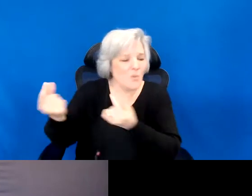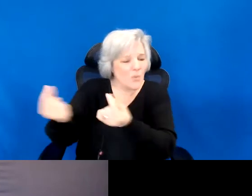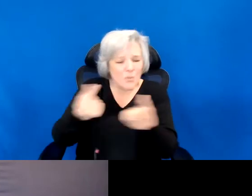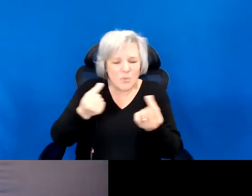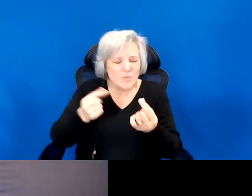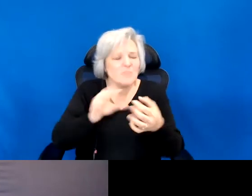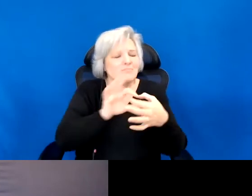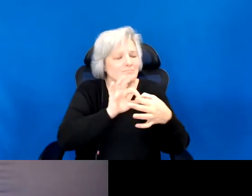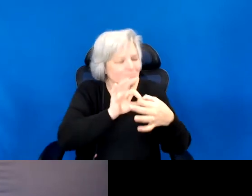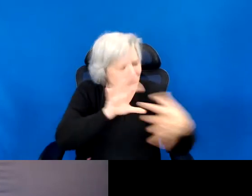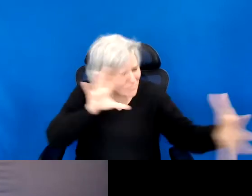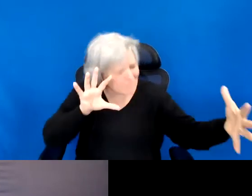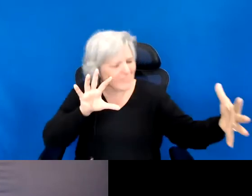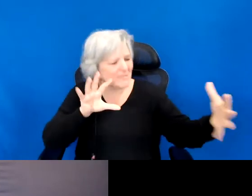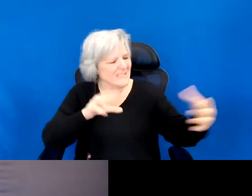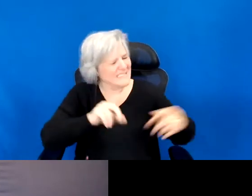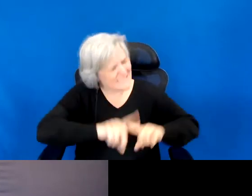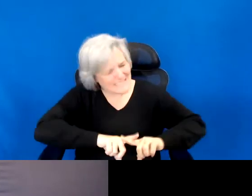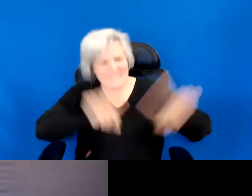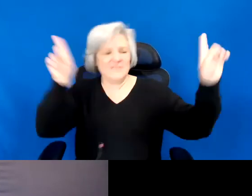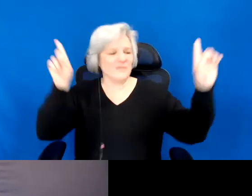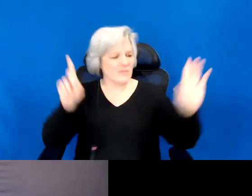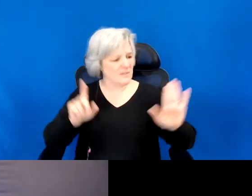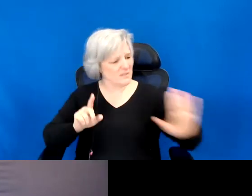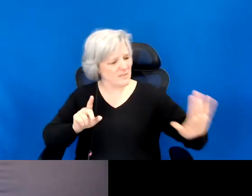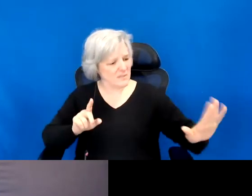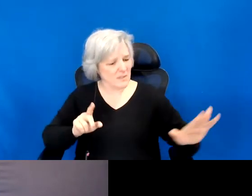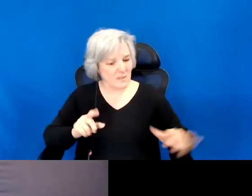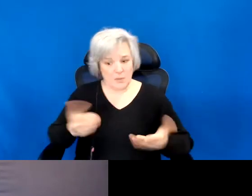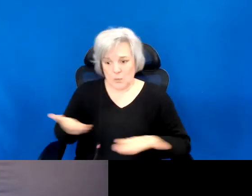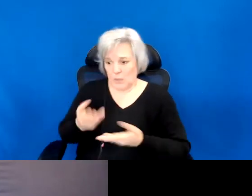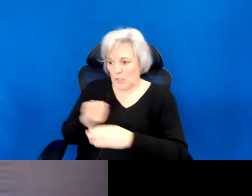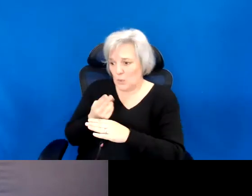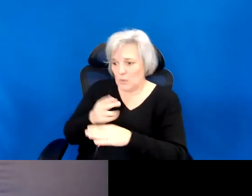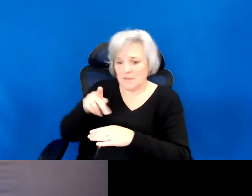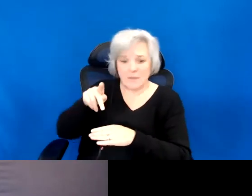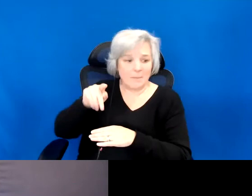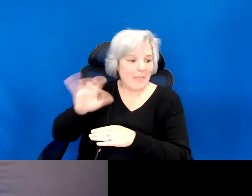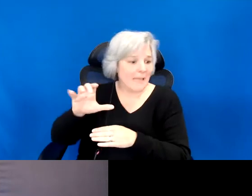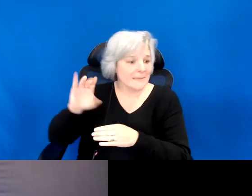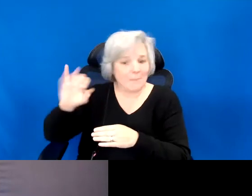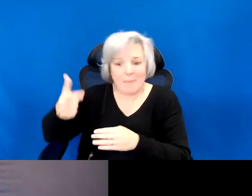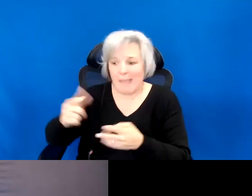However liberally filled with reused plastic bags, farmers market purchases, and composting